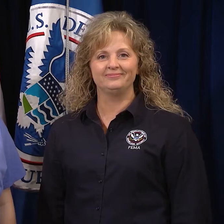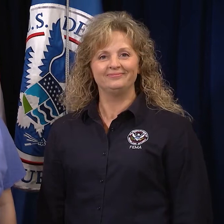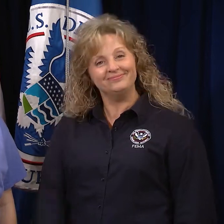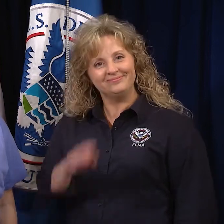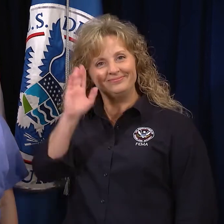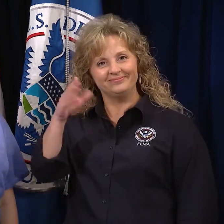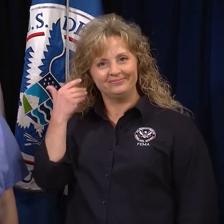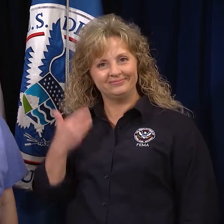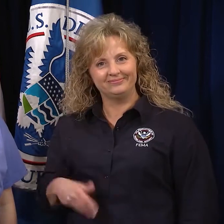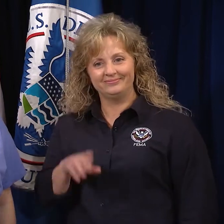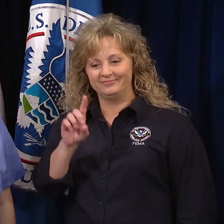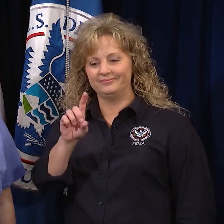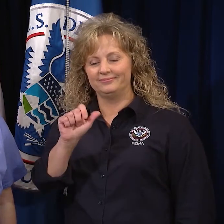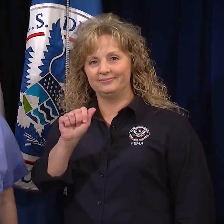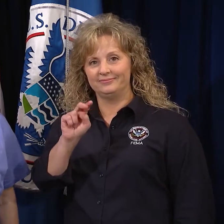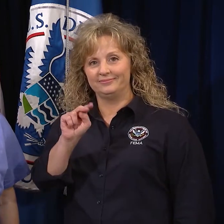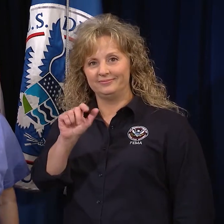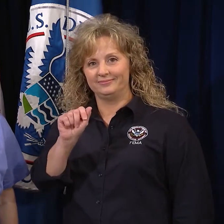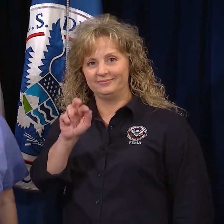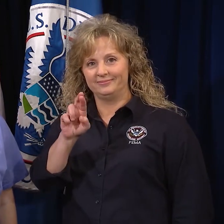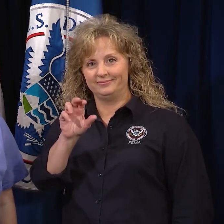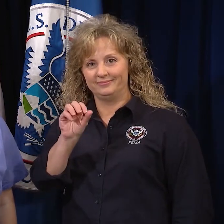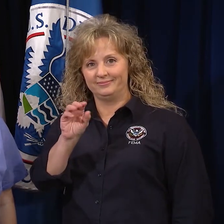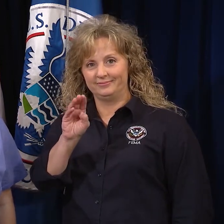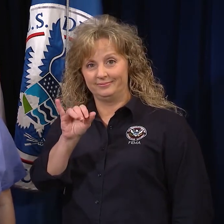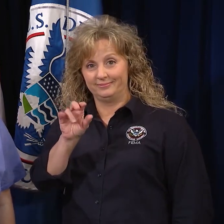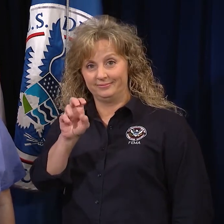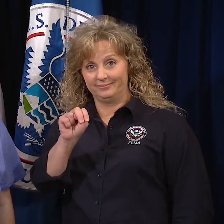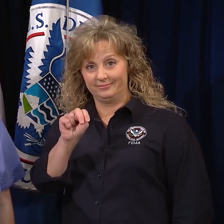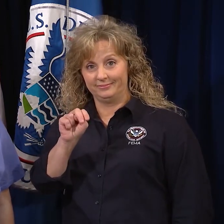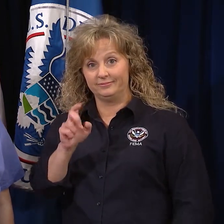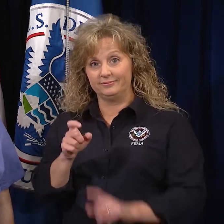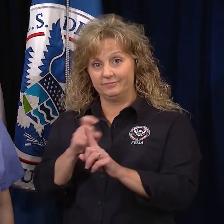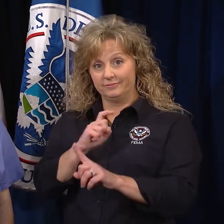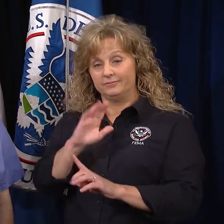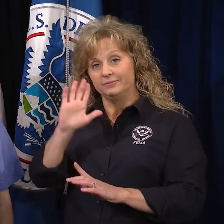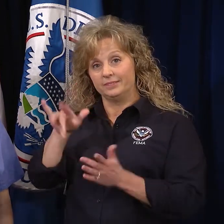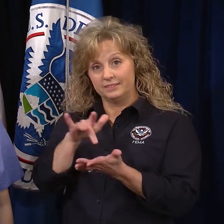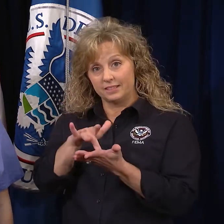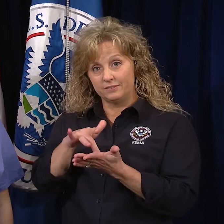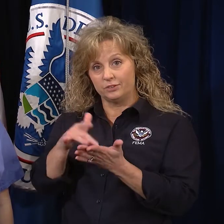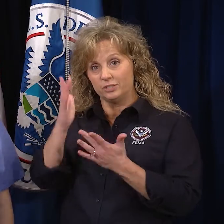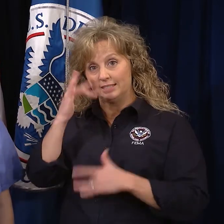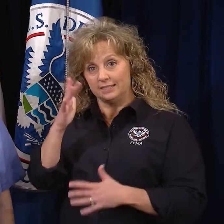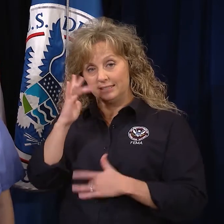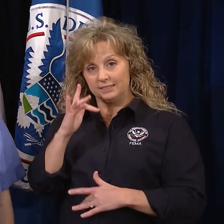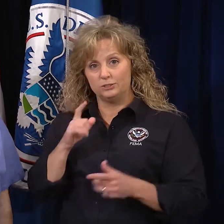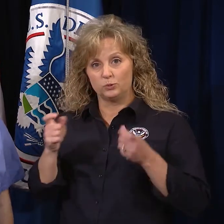Hi, my name is Dana Robison, and I’m from the Centers for Disease Control and Prevention,